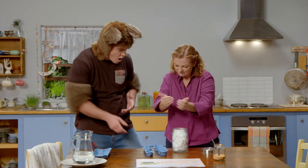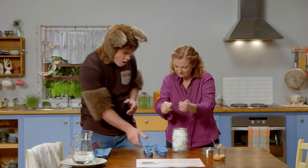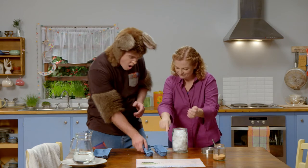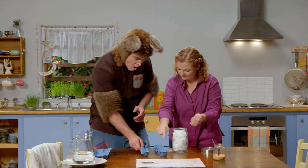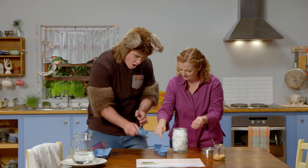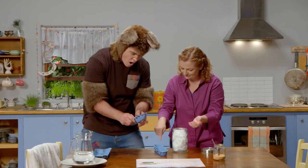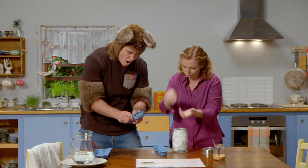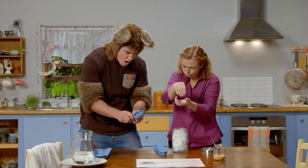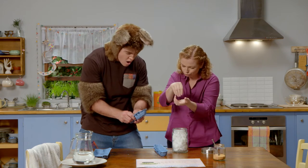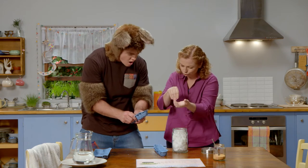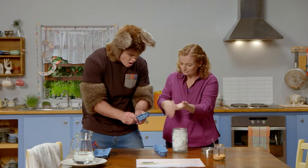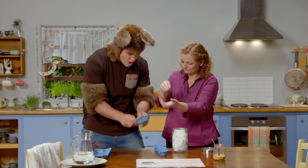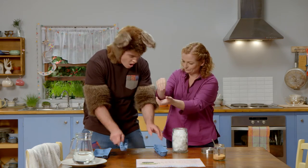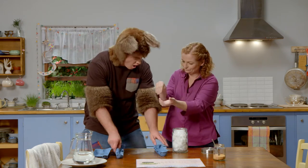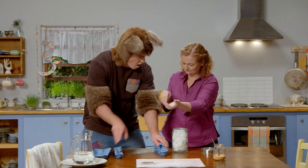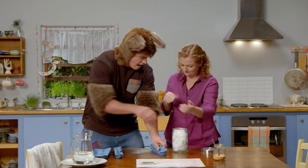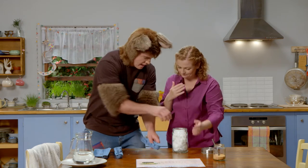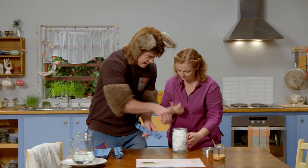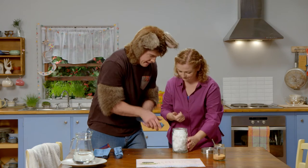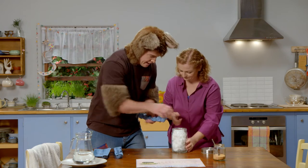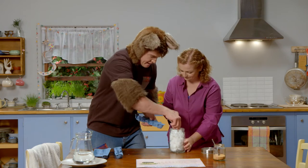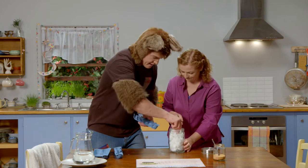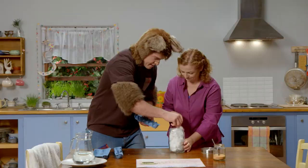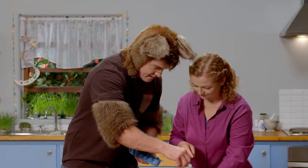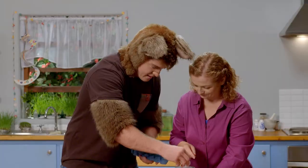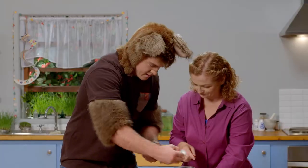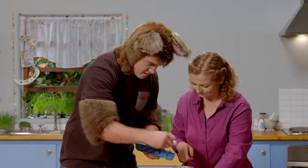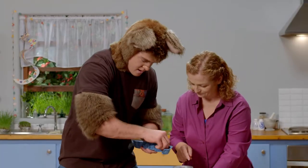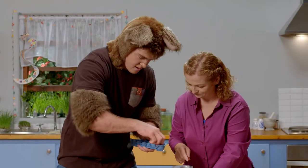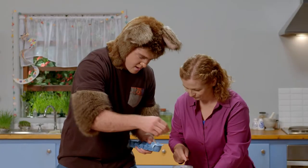and if you can put it inside each of the little holes ... Okay.